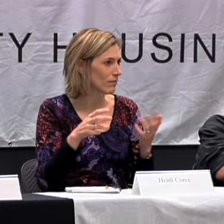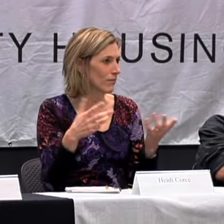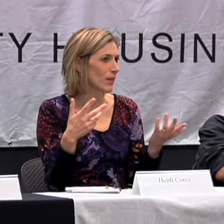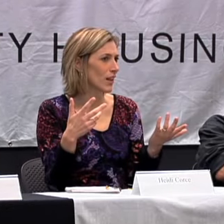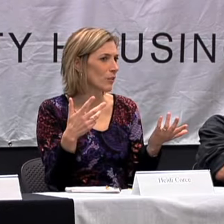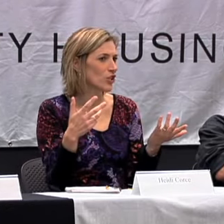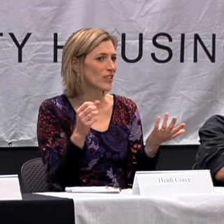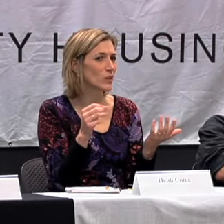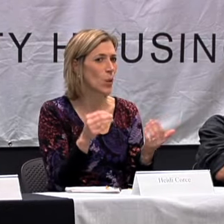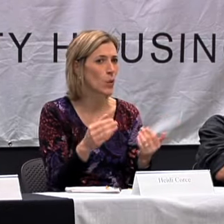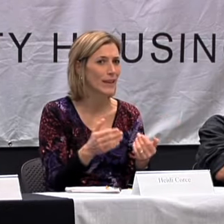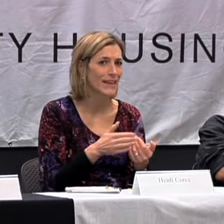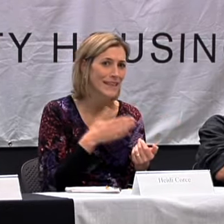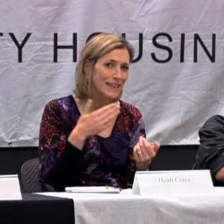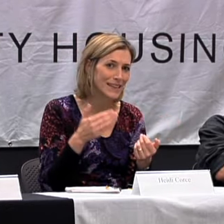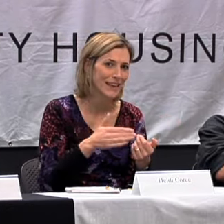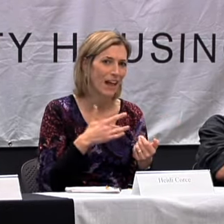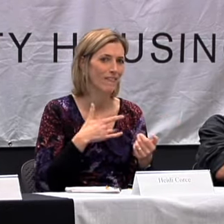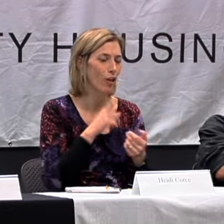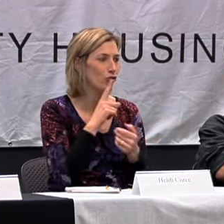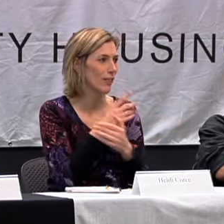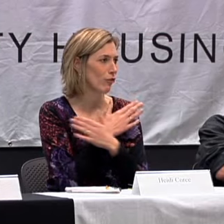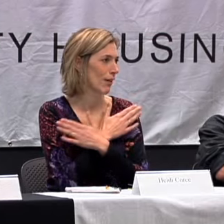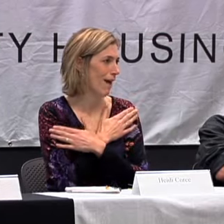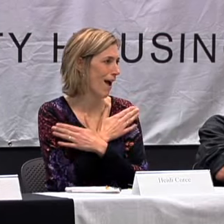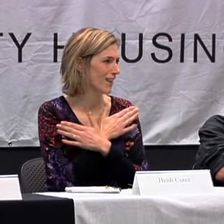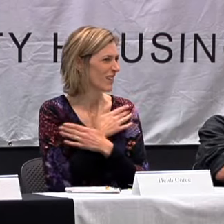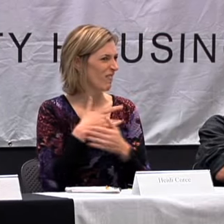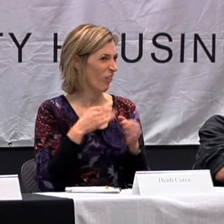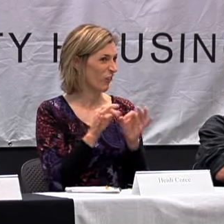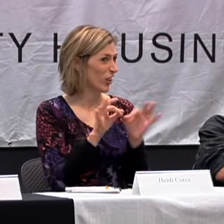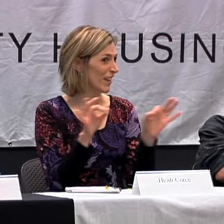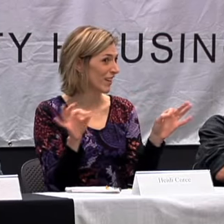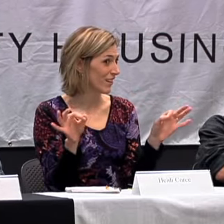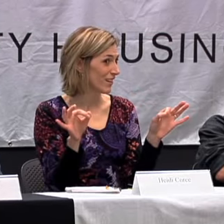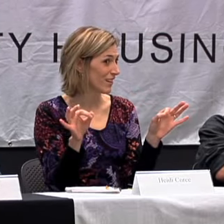THE DEAF TEAM IT WAS VISUAL AND SO MUCH EASIER FOR ME. I FELT I COULD